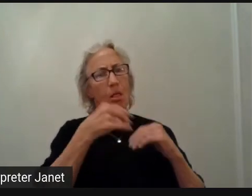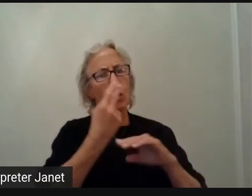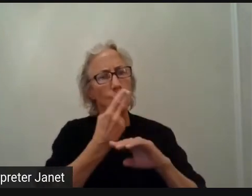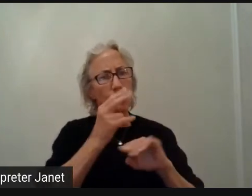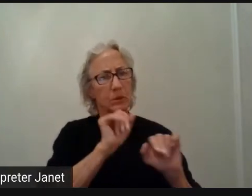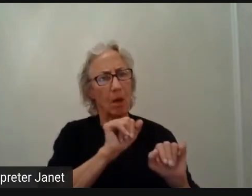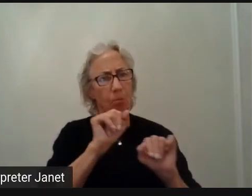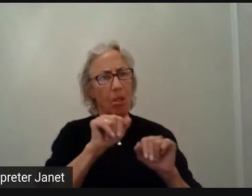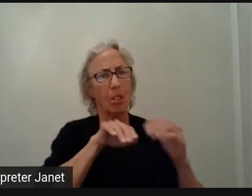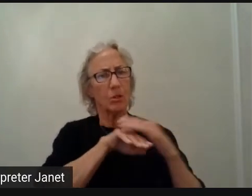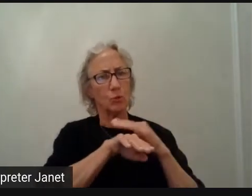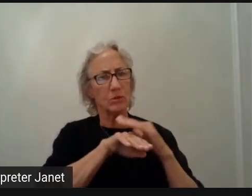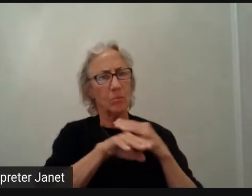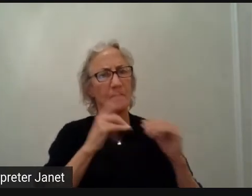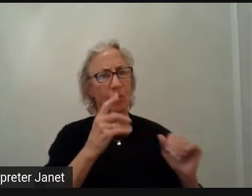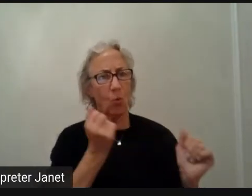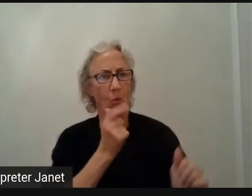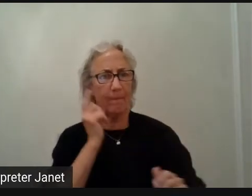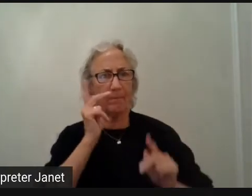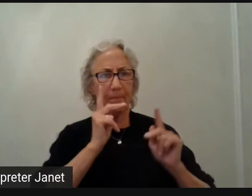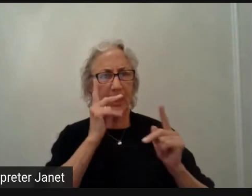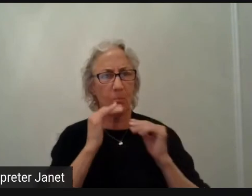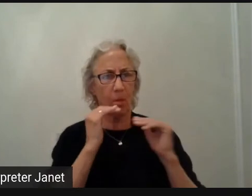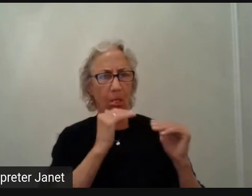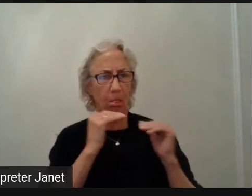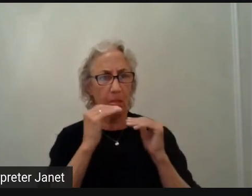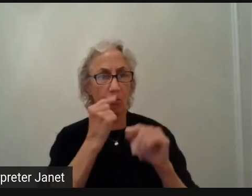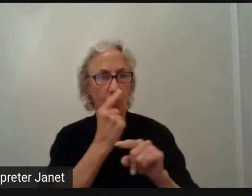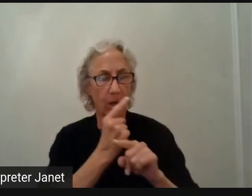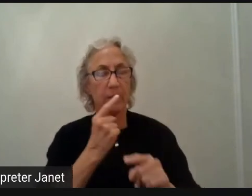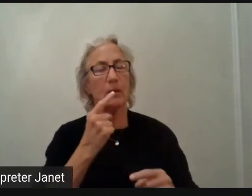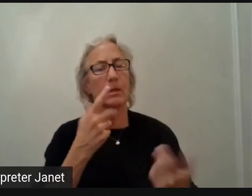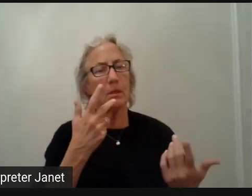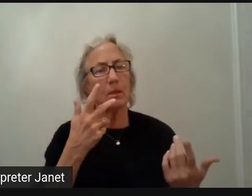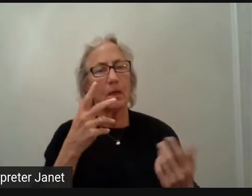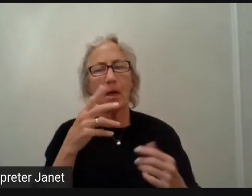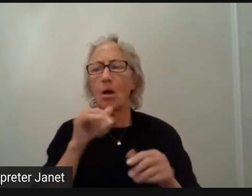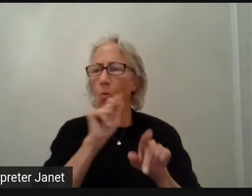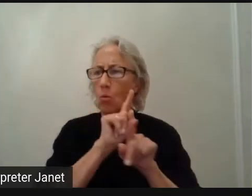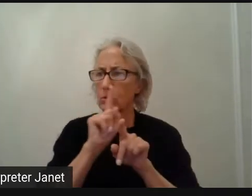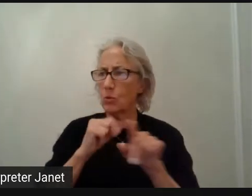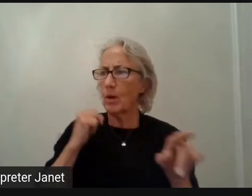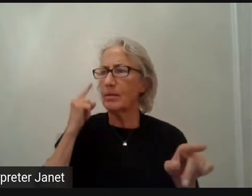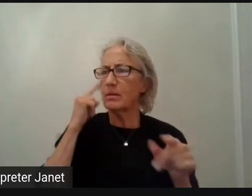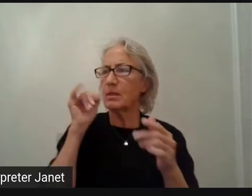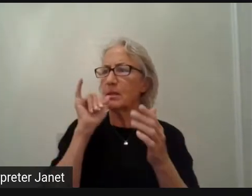Exactly, and like I said, I also think that again,